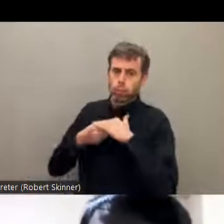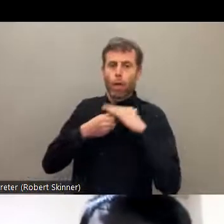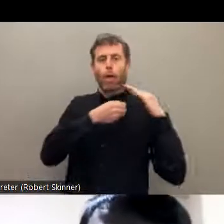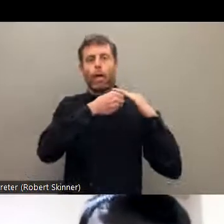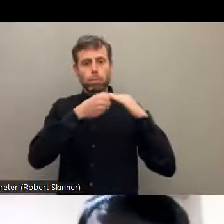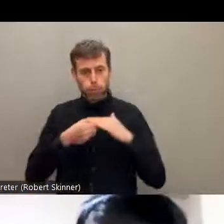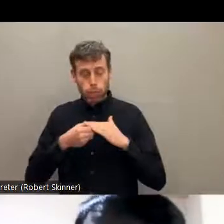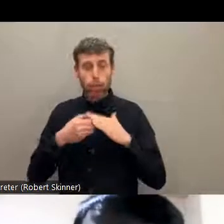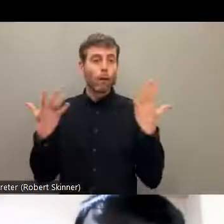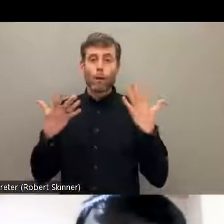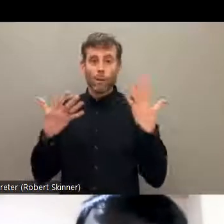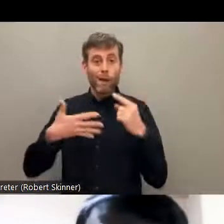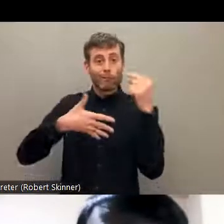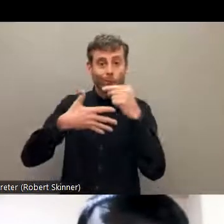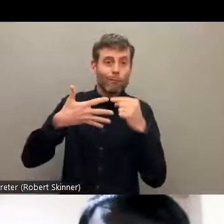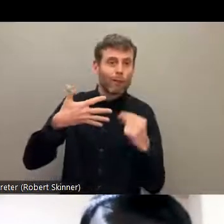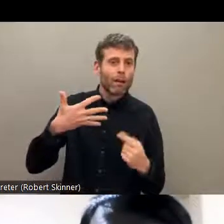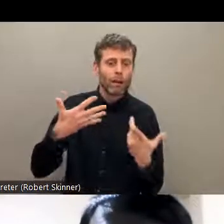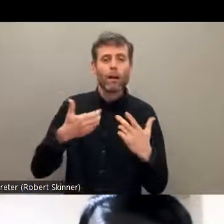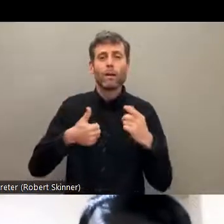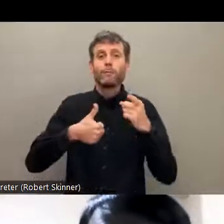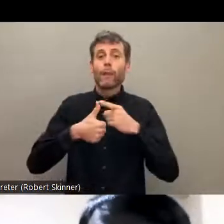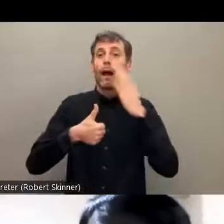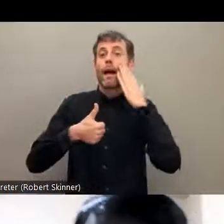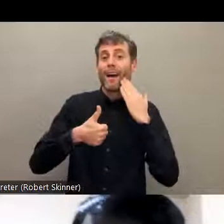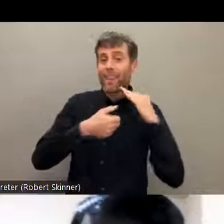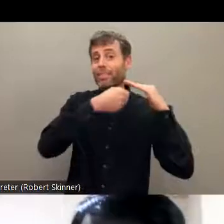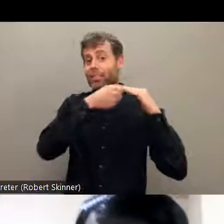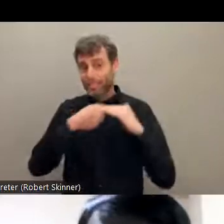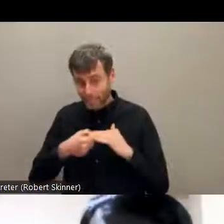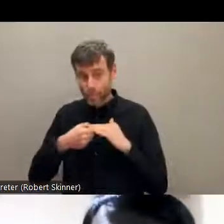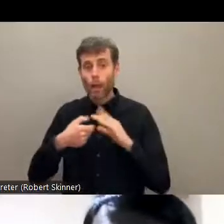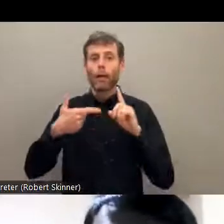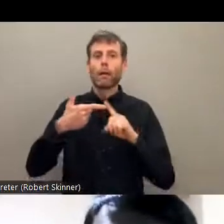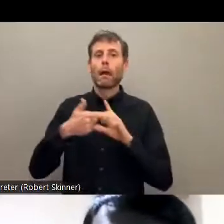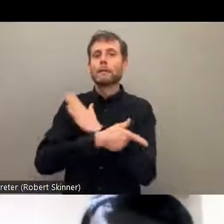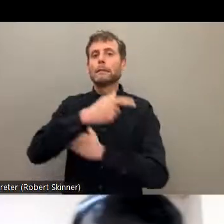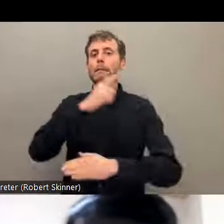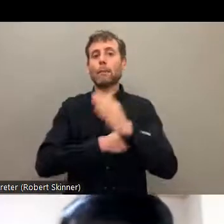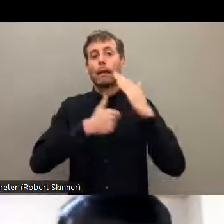disabilities, they are facing discrimination on the basis of